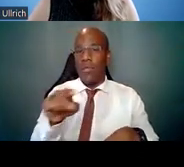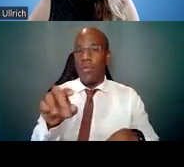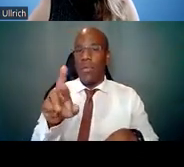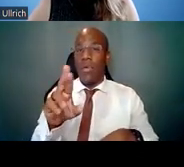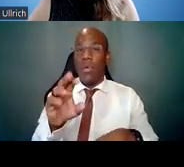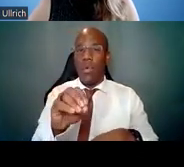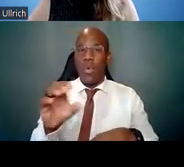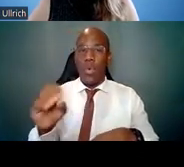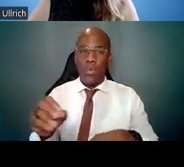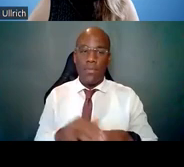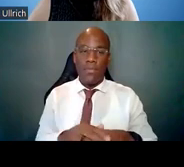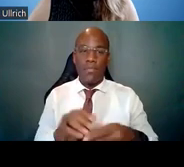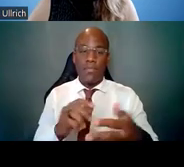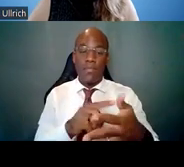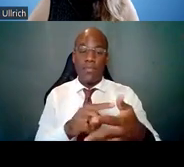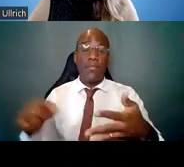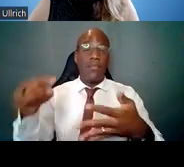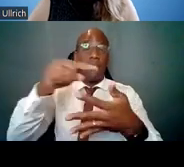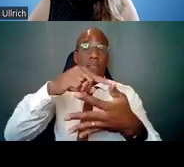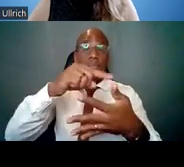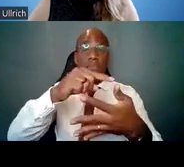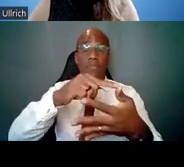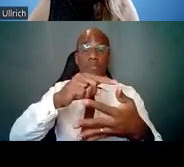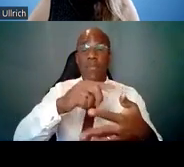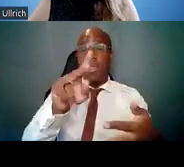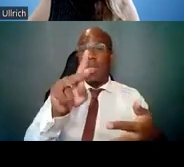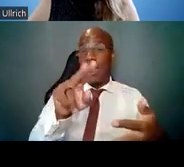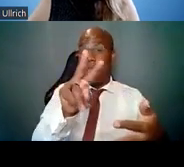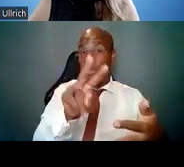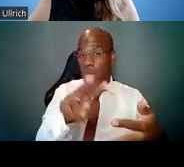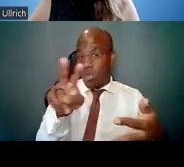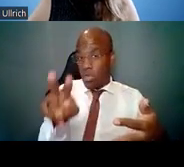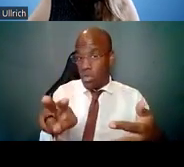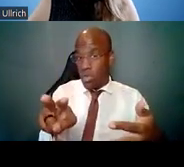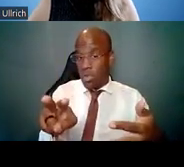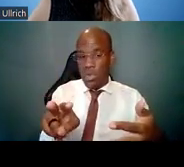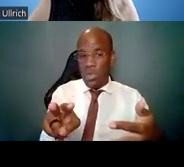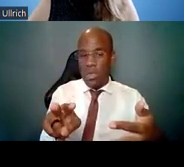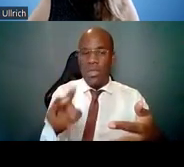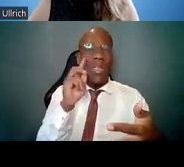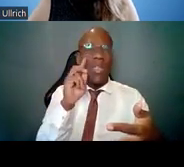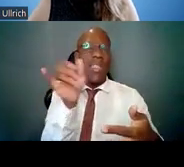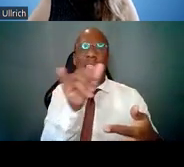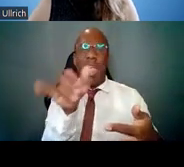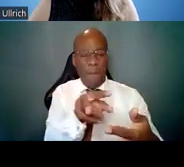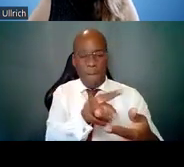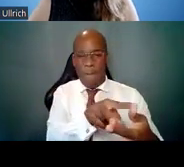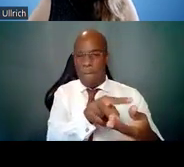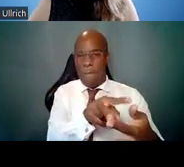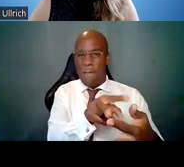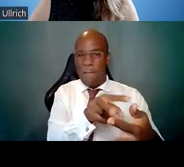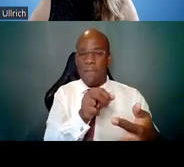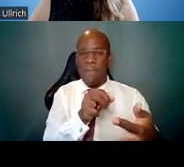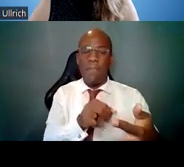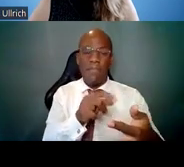The K22 is very similar to the K99-R00; it's a mentor transition award.